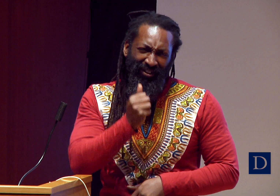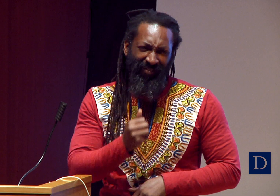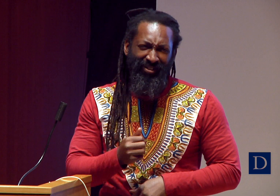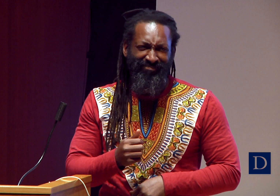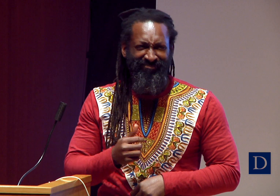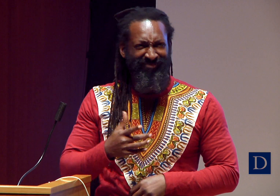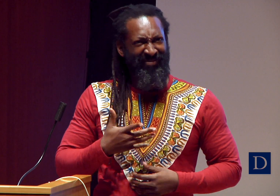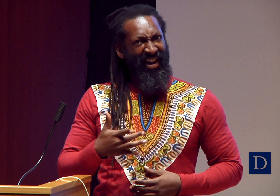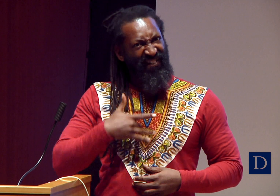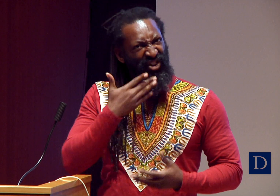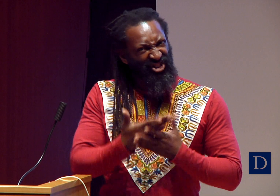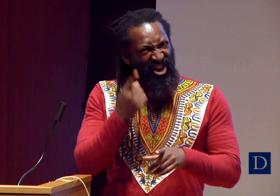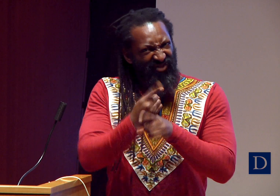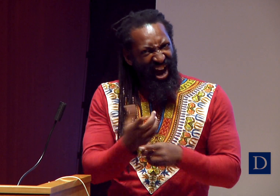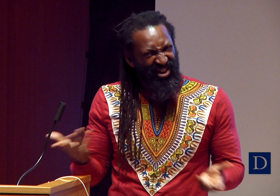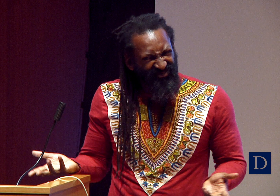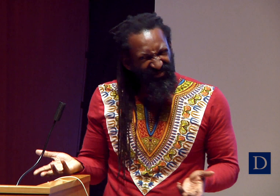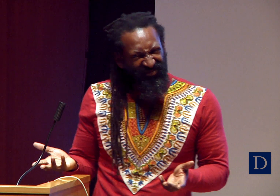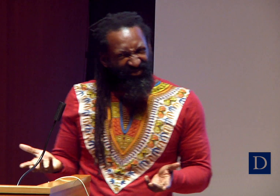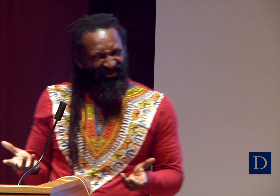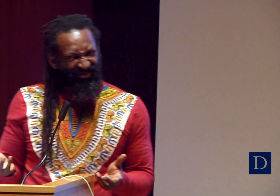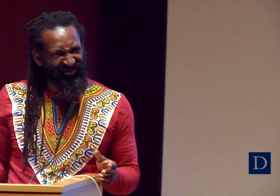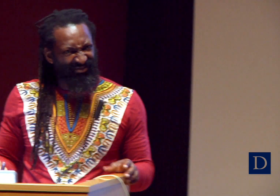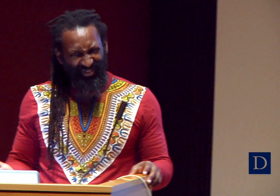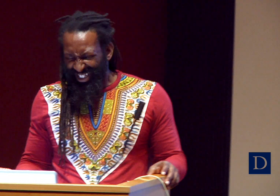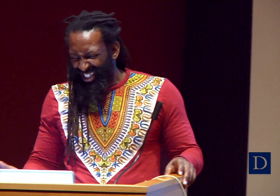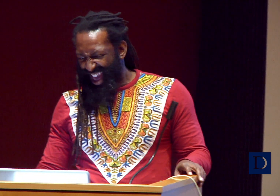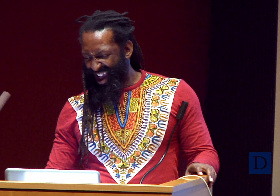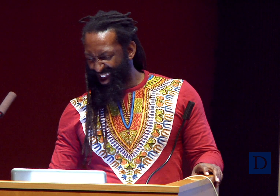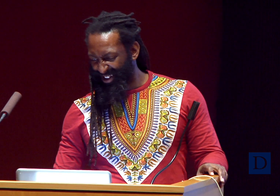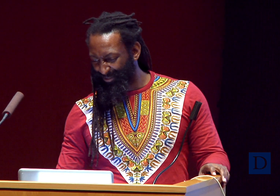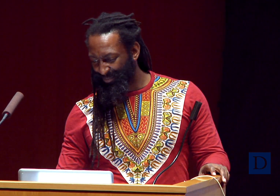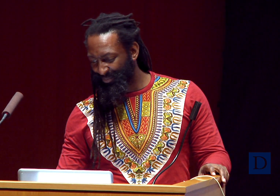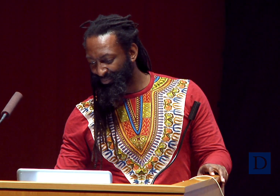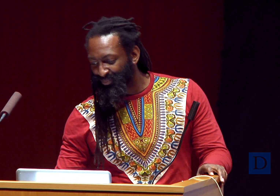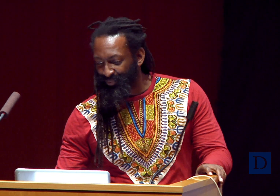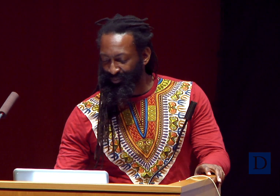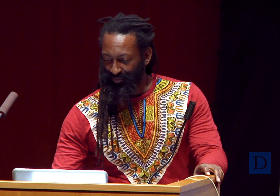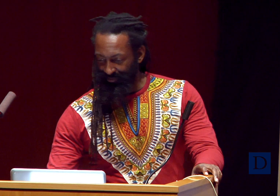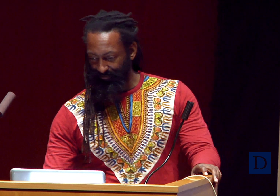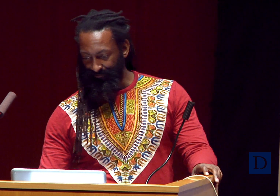and you are beautiful. Feels good, right? Yeah.